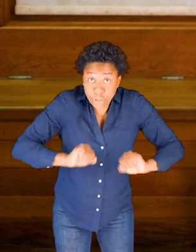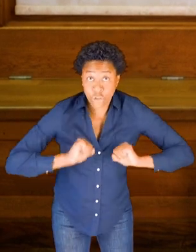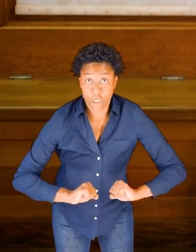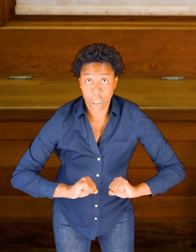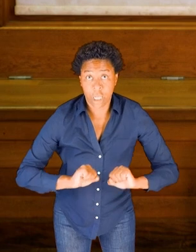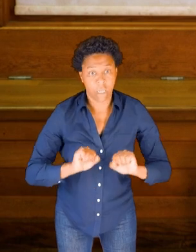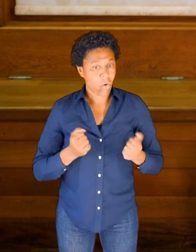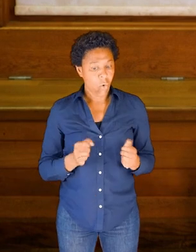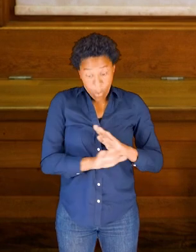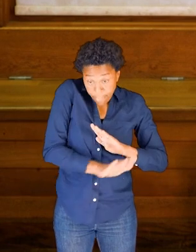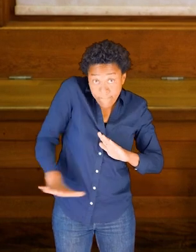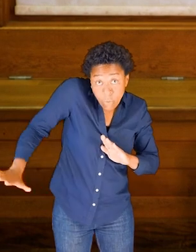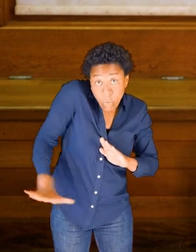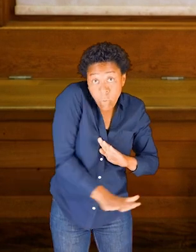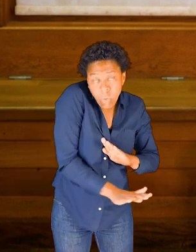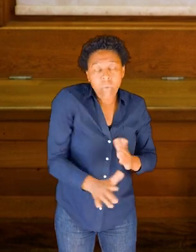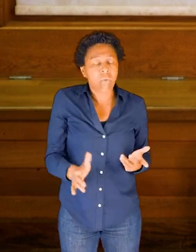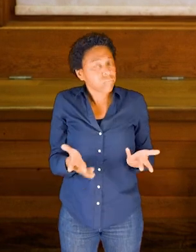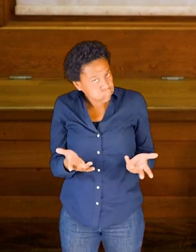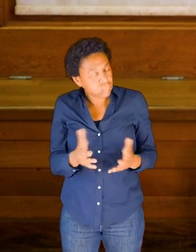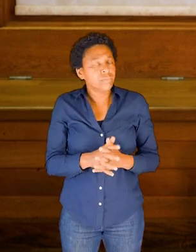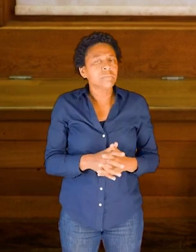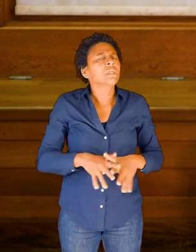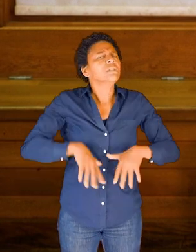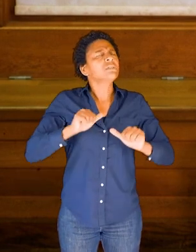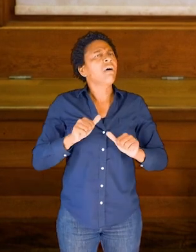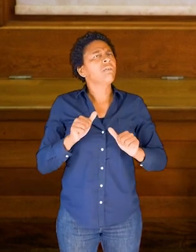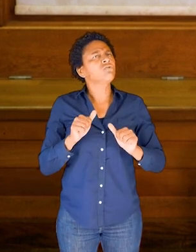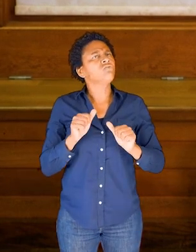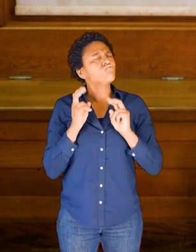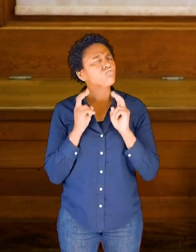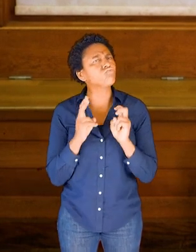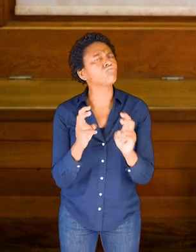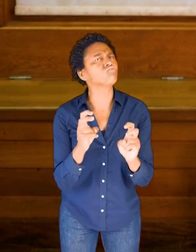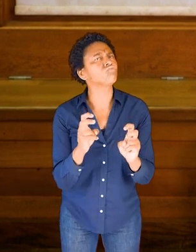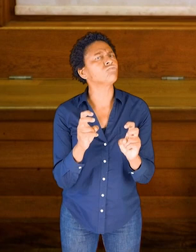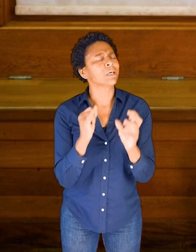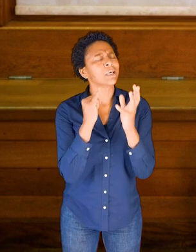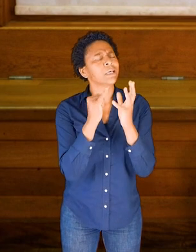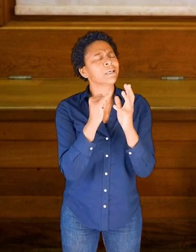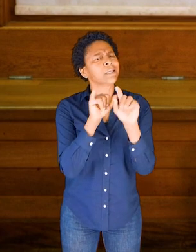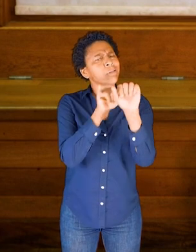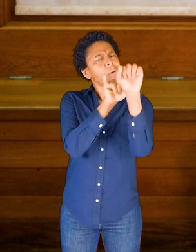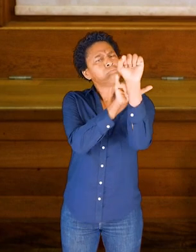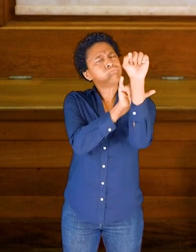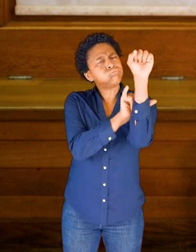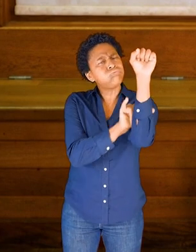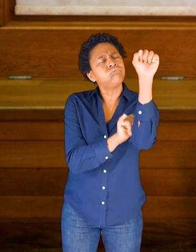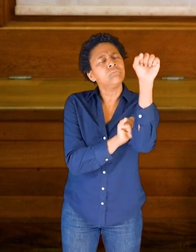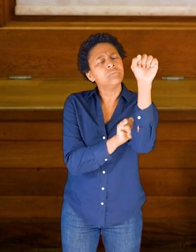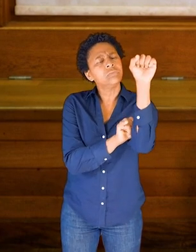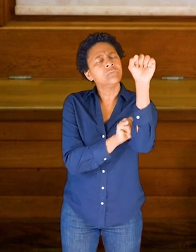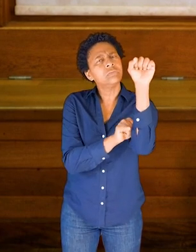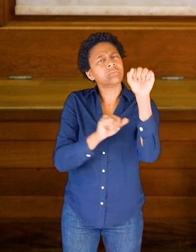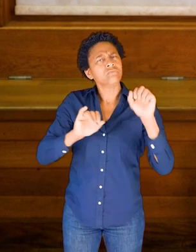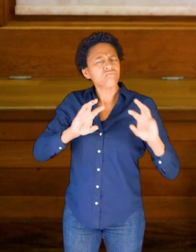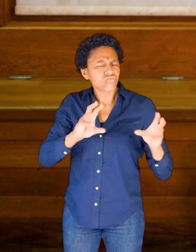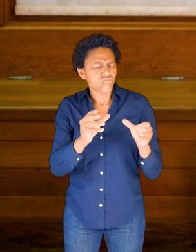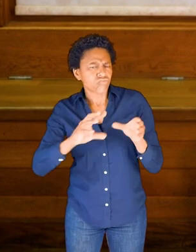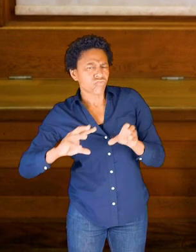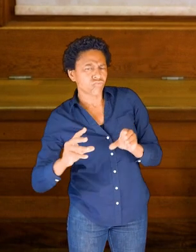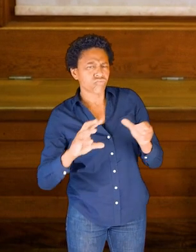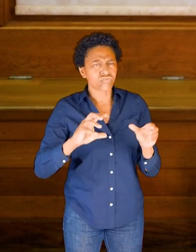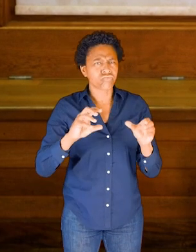a chair, a wall--you can begin to explore the spine, trying to find the bones.